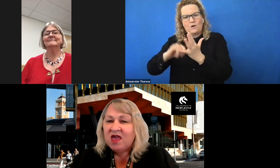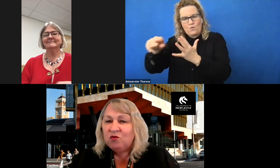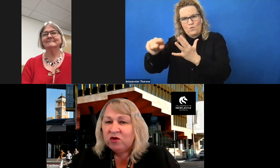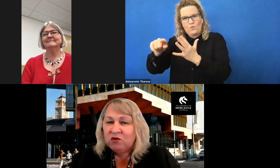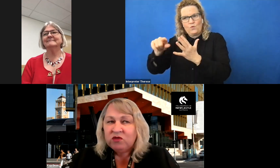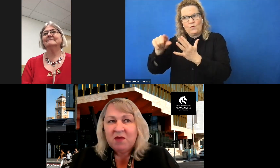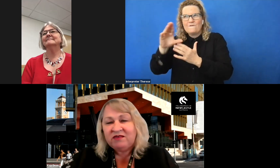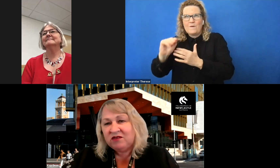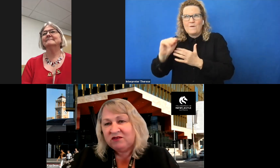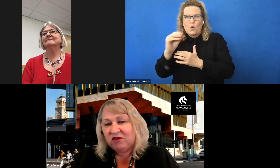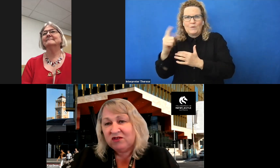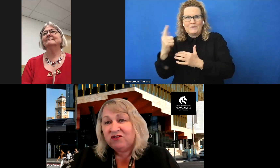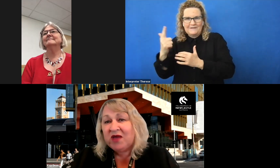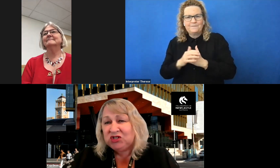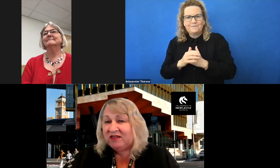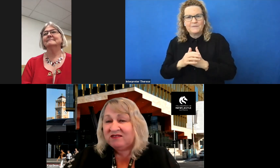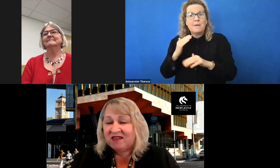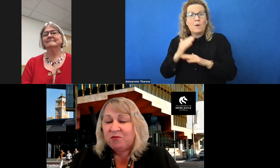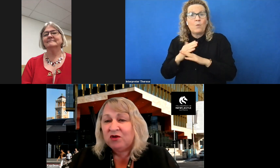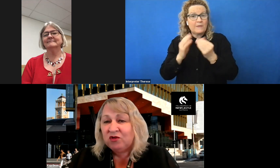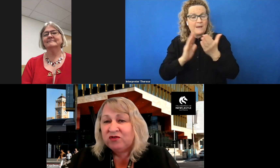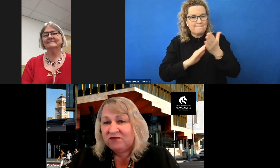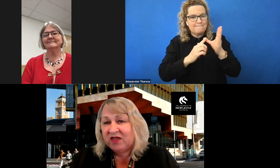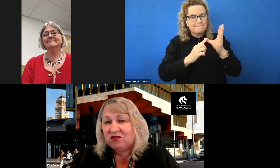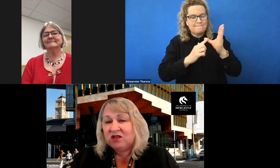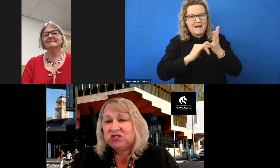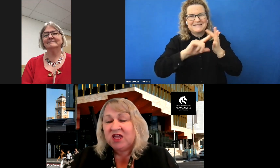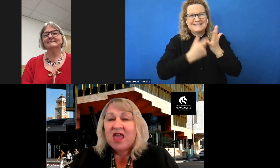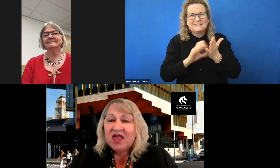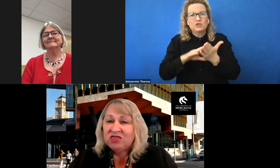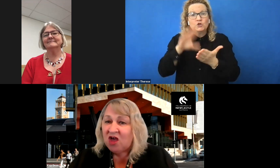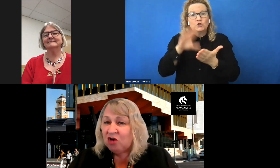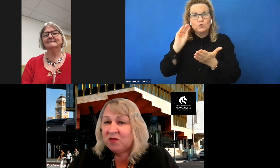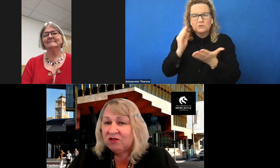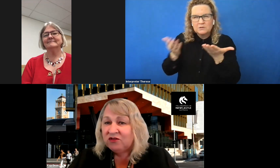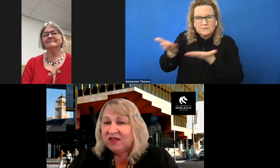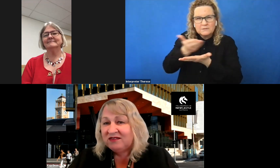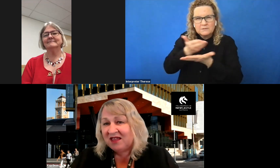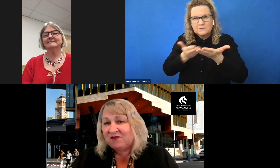and working with Masters students to actually set up inclusive technology in their home countries